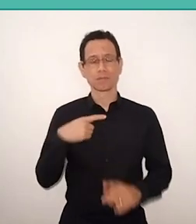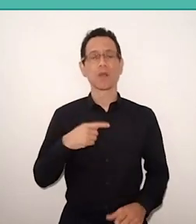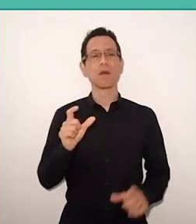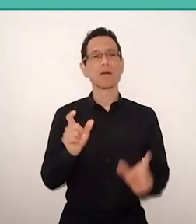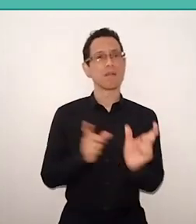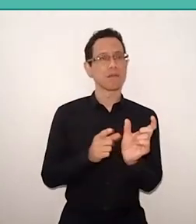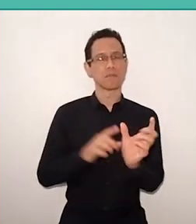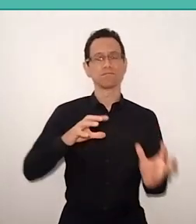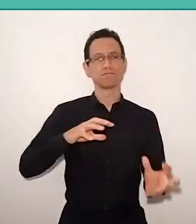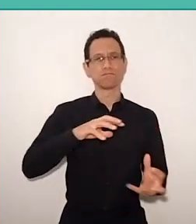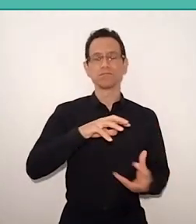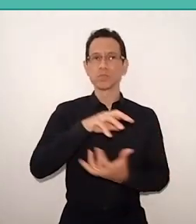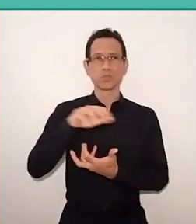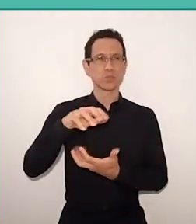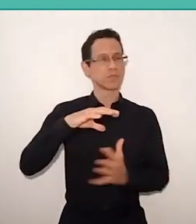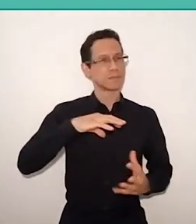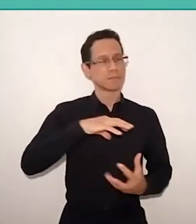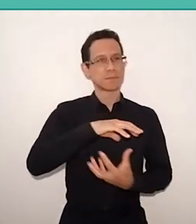Reading the world leads us to awareness